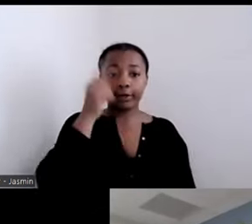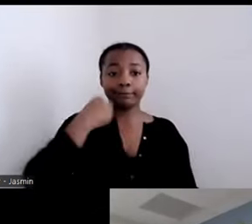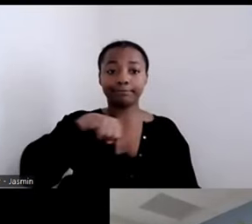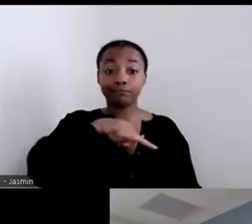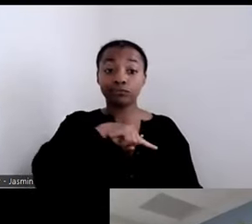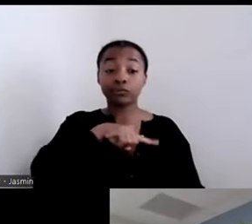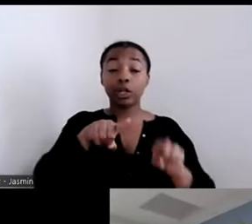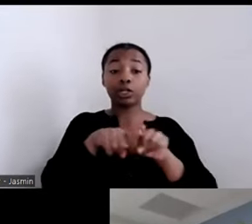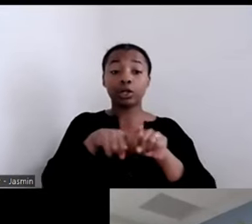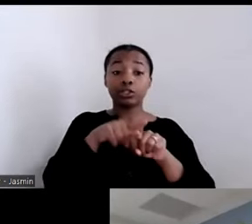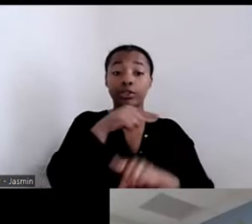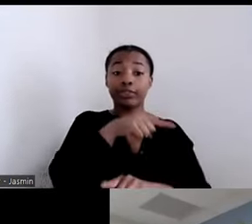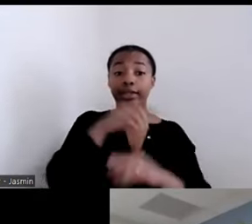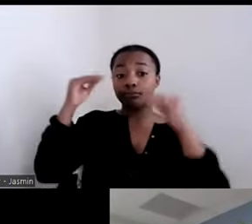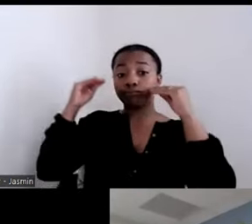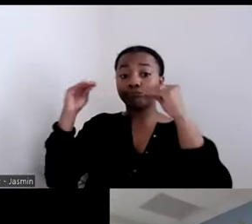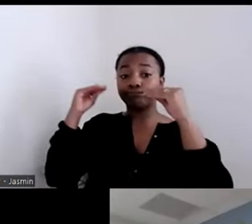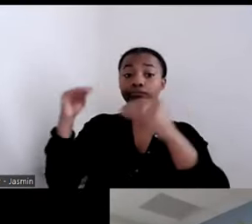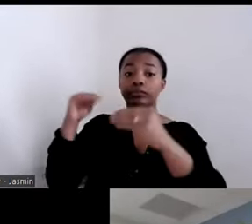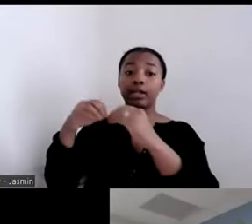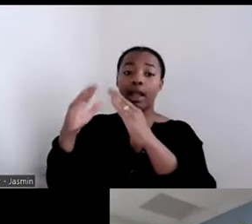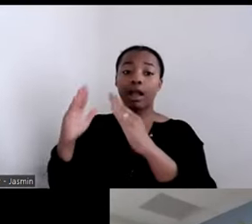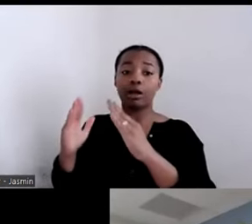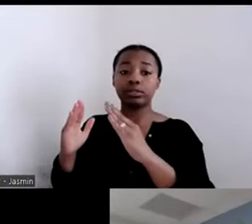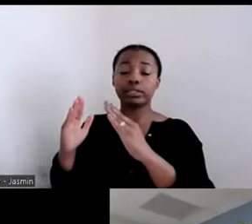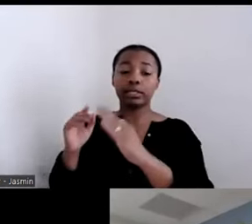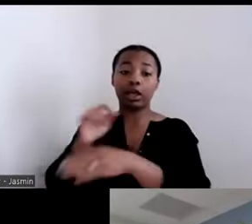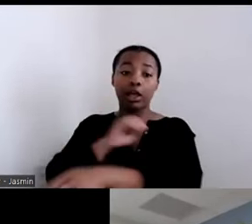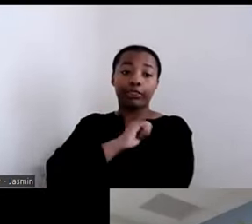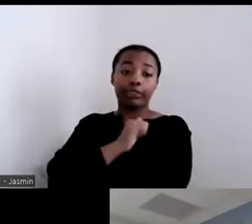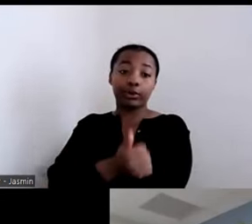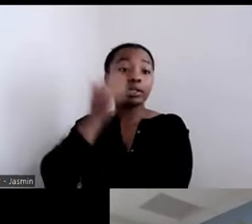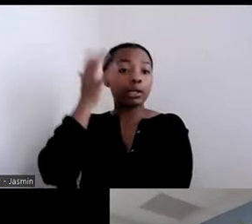around the importance of housing for people with disabilities.